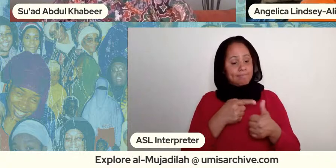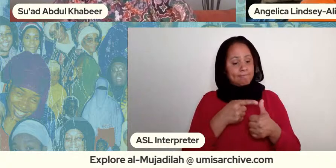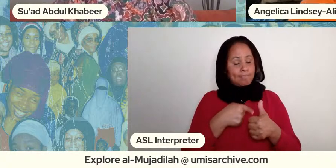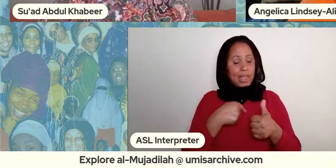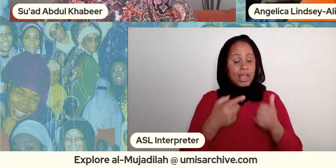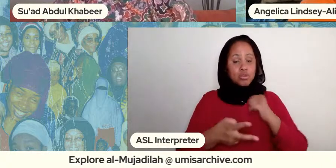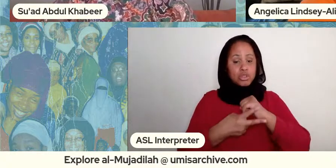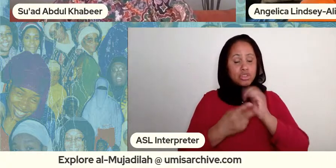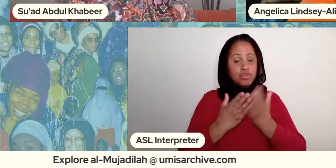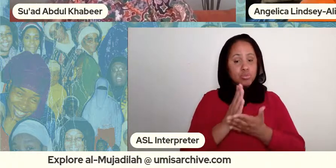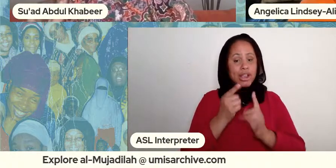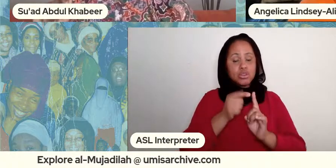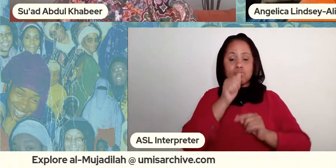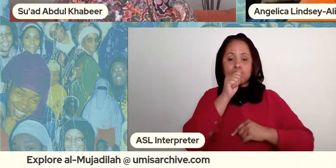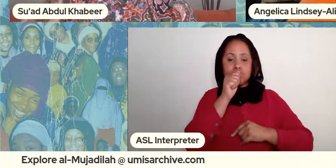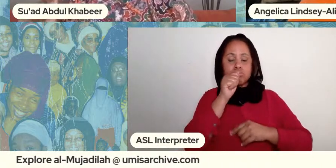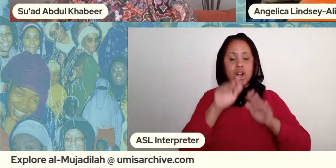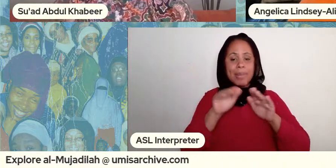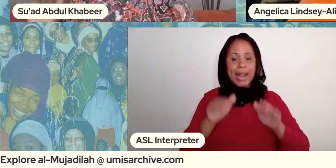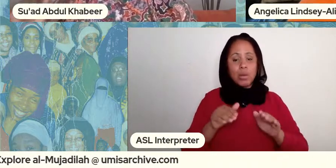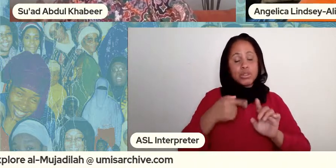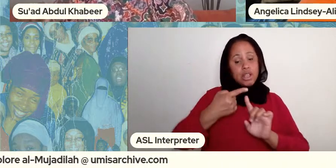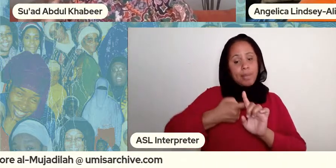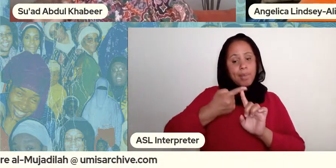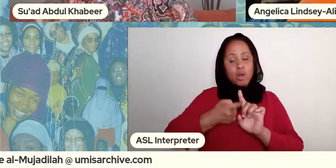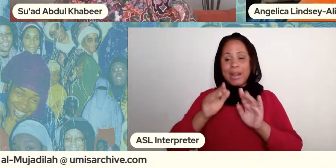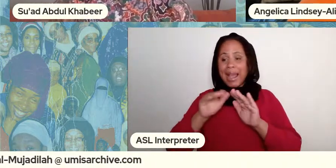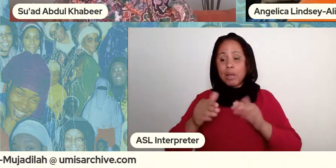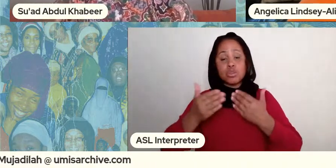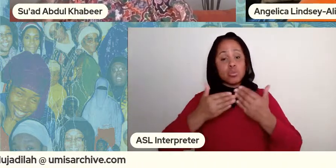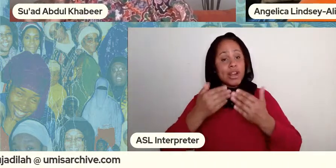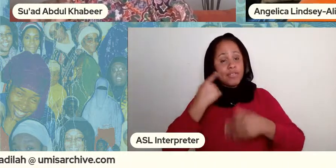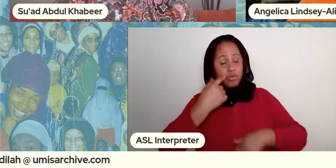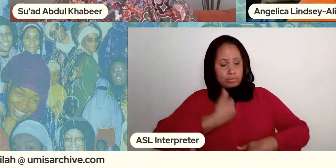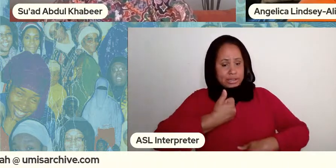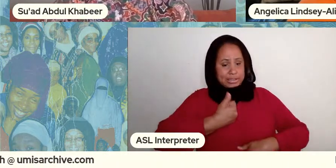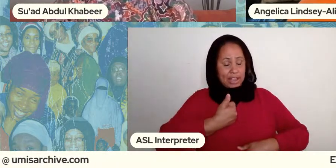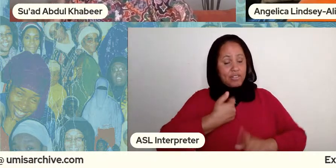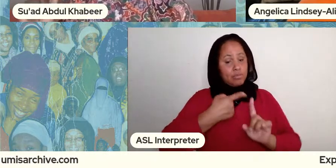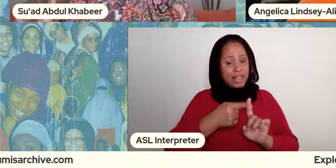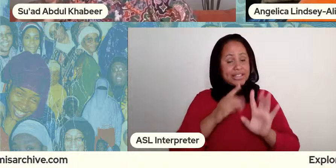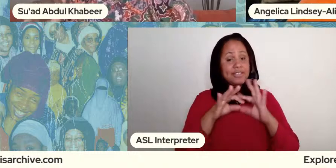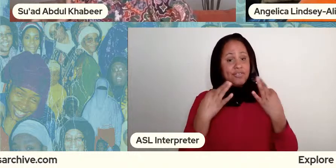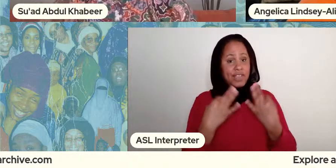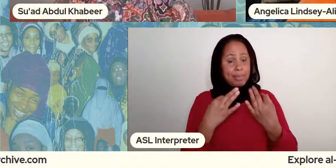private domicile apartment house or whatever for myself and immediate family unless i integrate